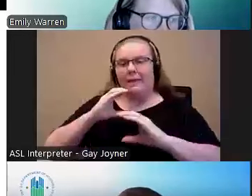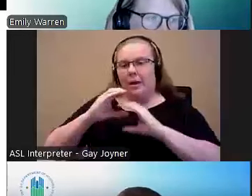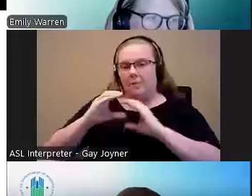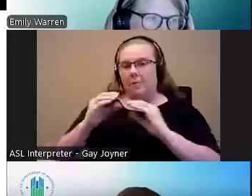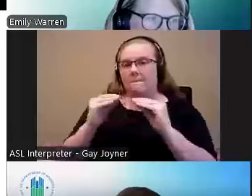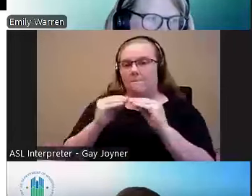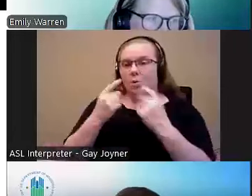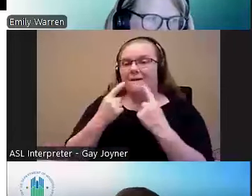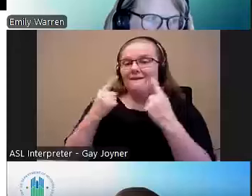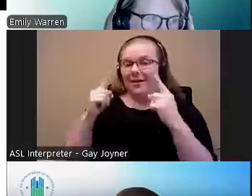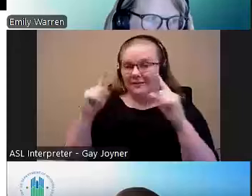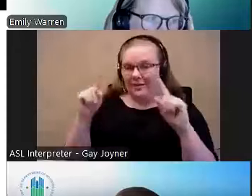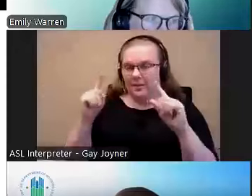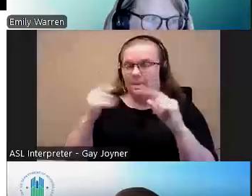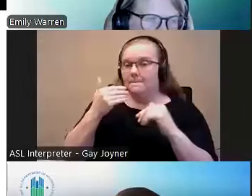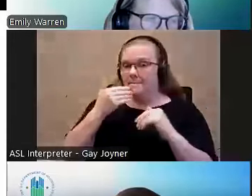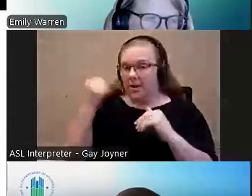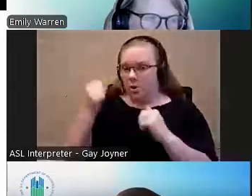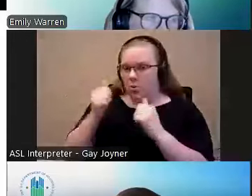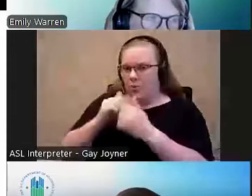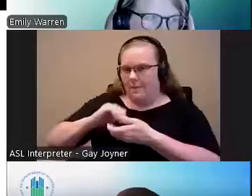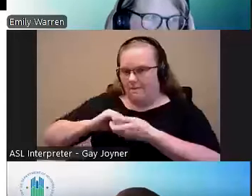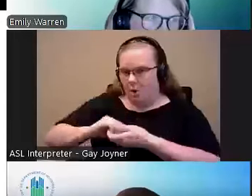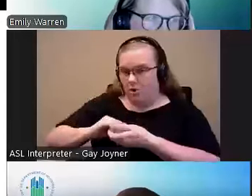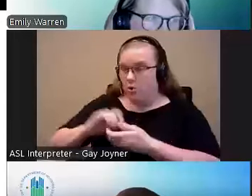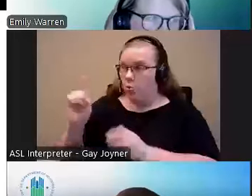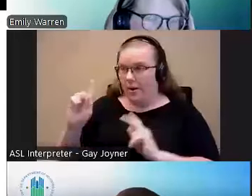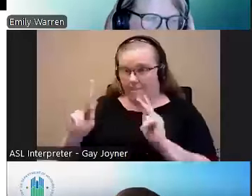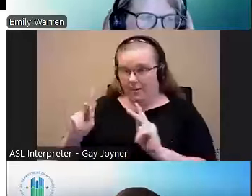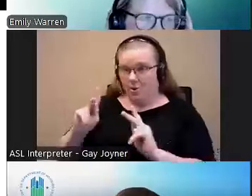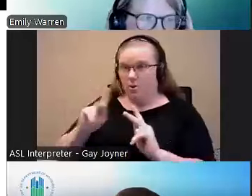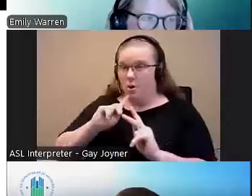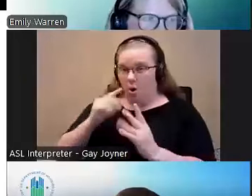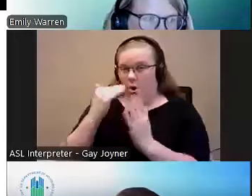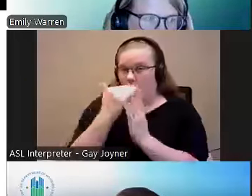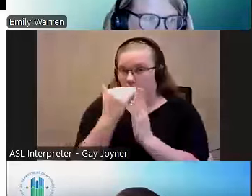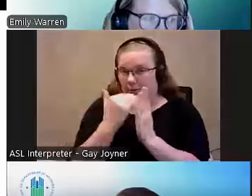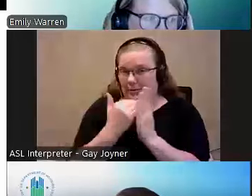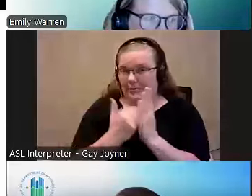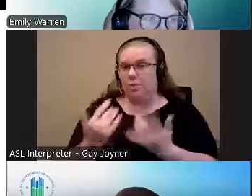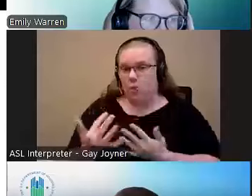referring partners where people are on the waiting list, so they can actually help expedite that.